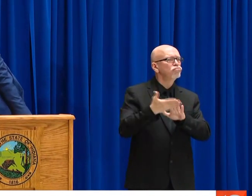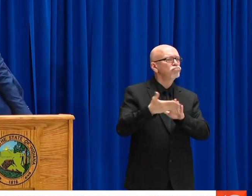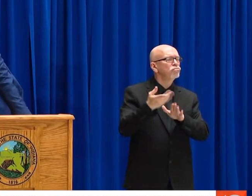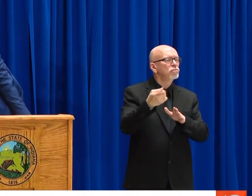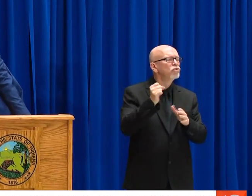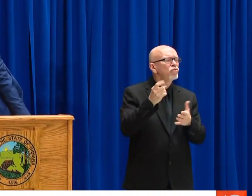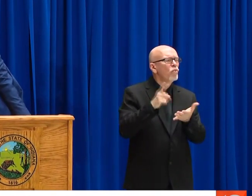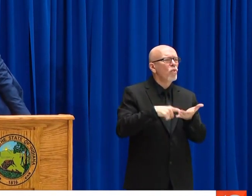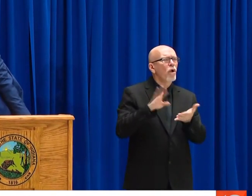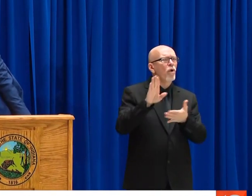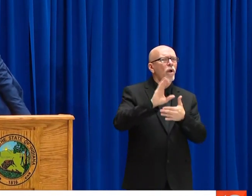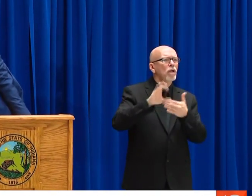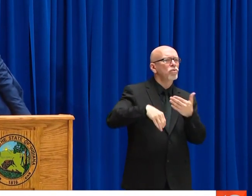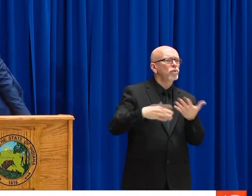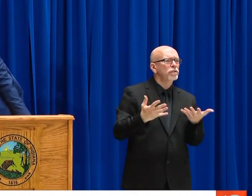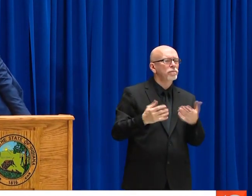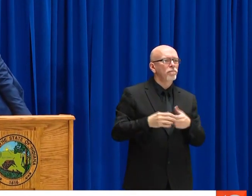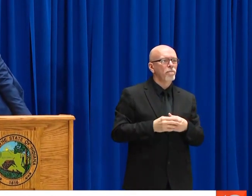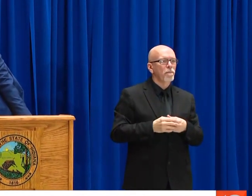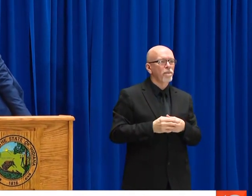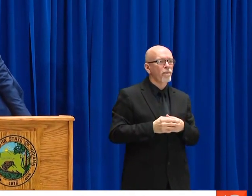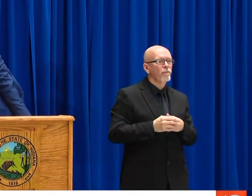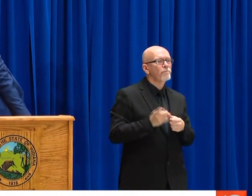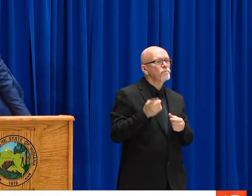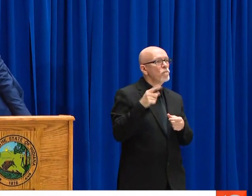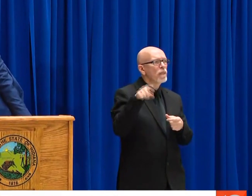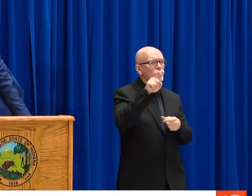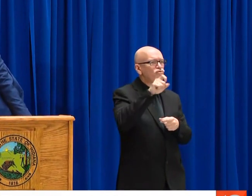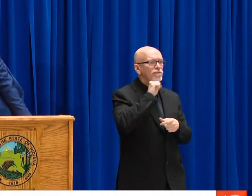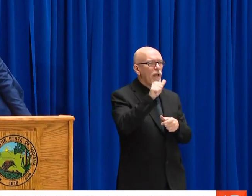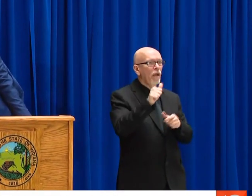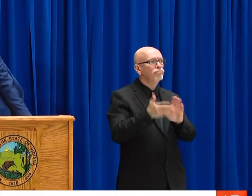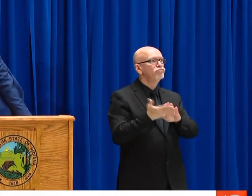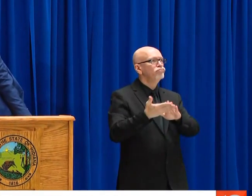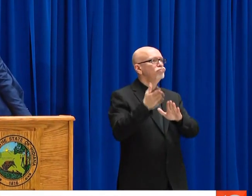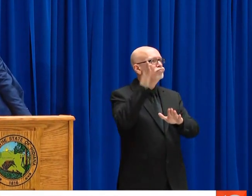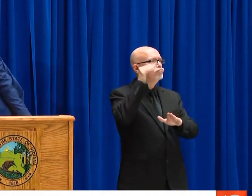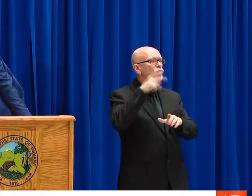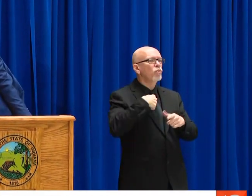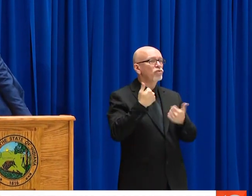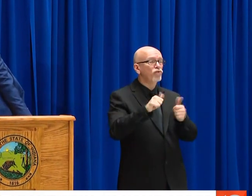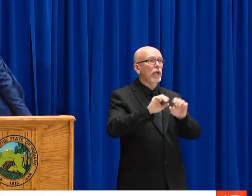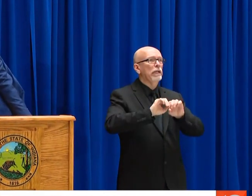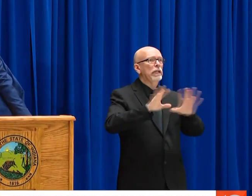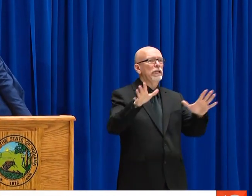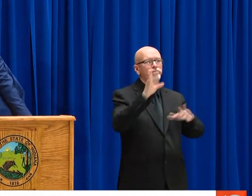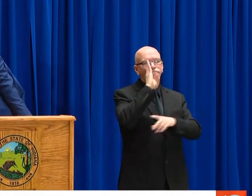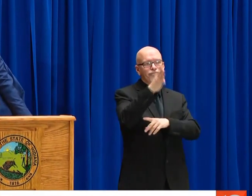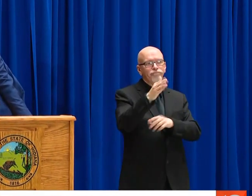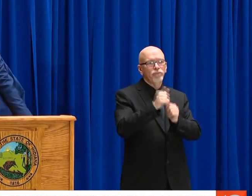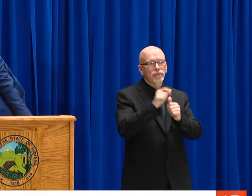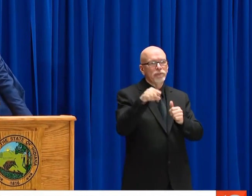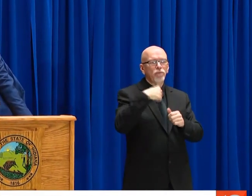WAY HOME FROM WORK, BUT WE MAY STILL SEE BUSINESSES THAT ARE NONESSENTIAL STILL OPERATING. SO WHAT WERE THE CONSEQUENCES?